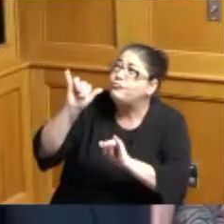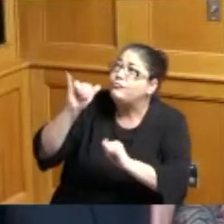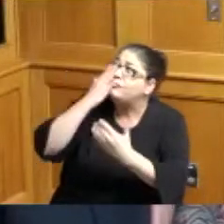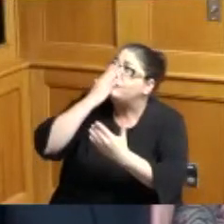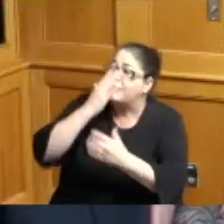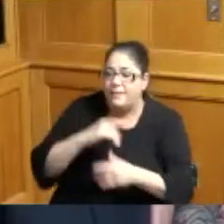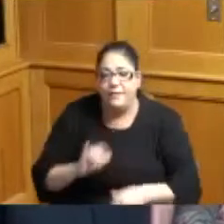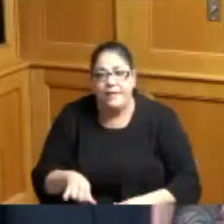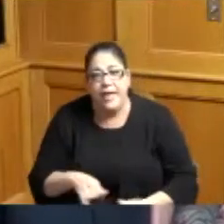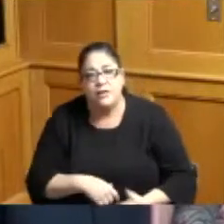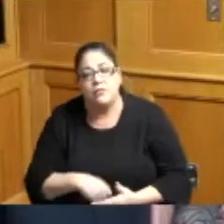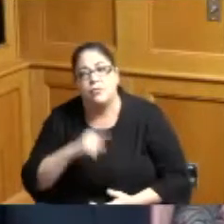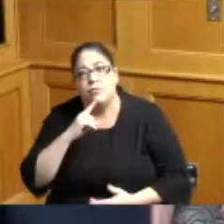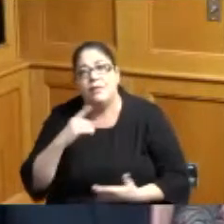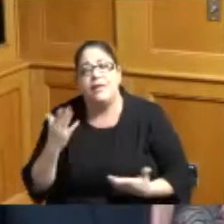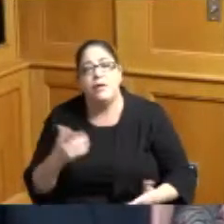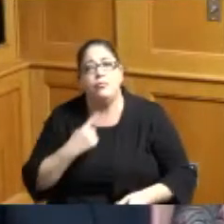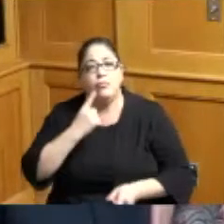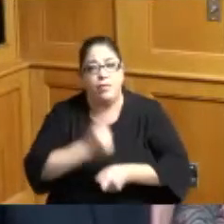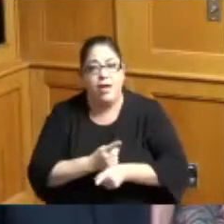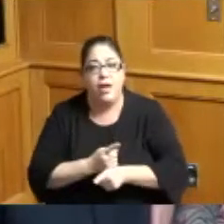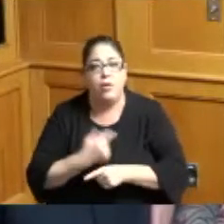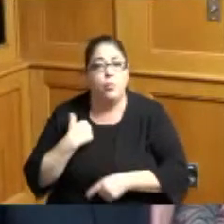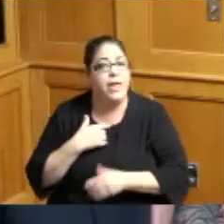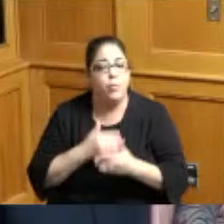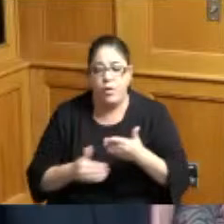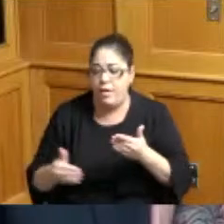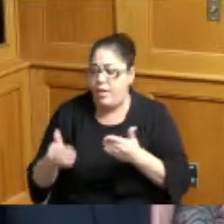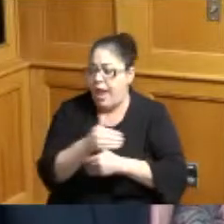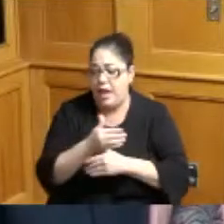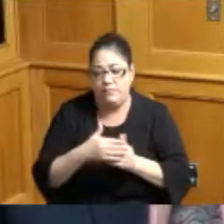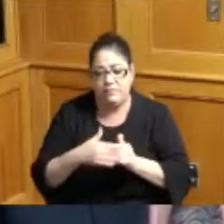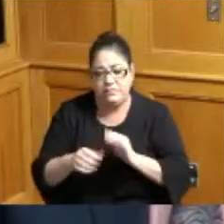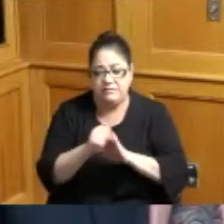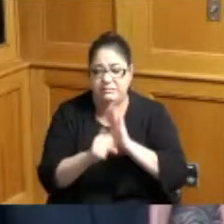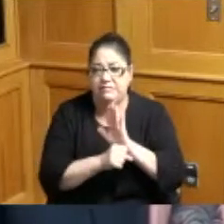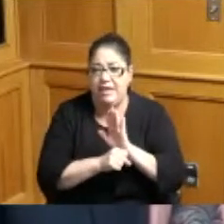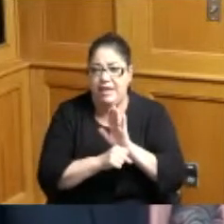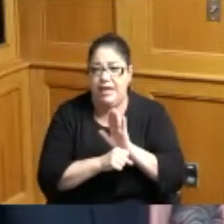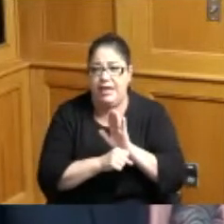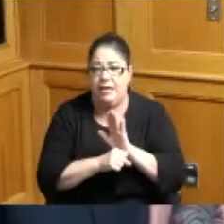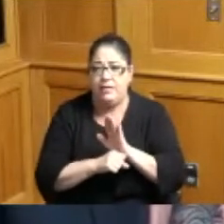it's correct to say that we were in front of the rest of the state when it came to the stipend for